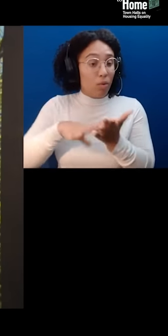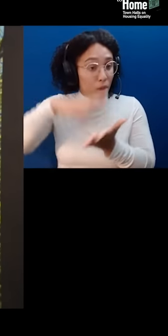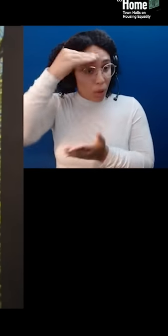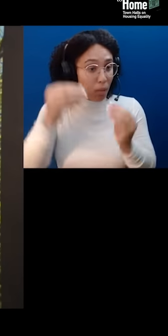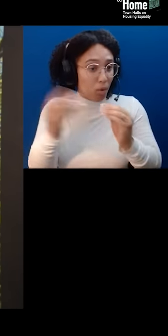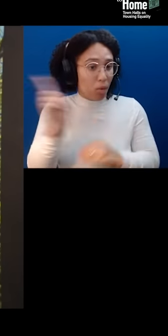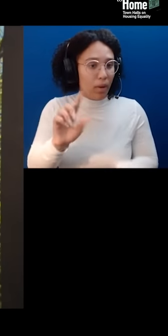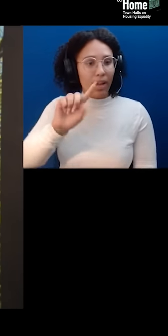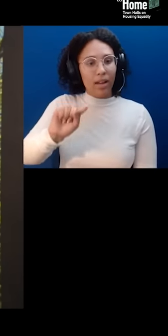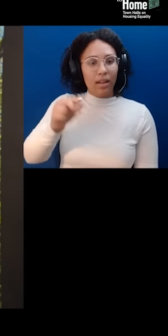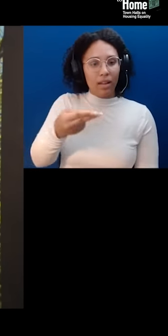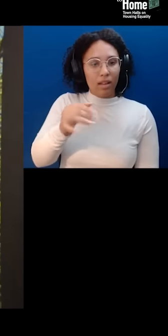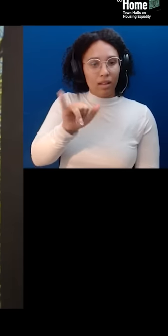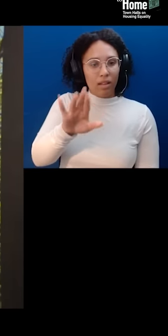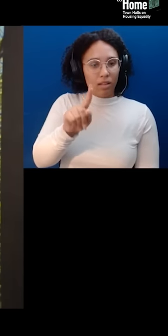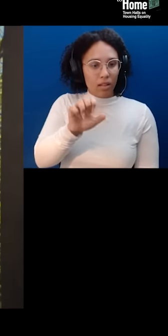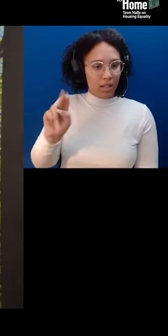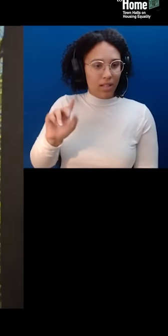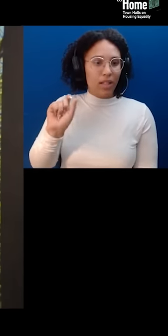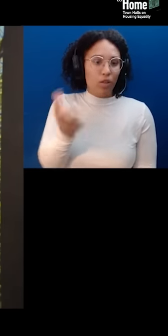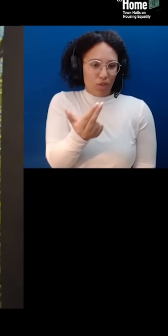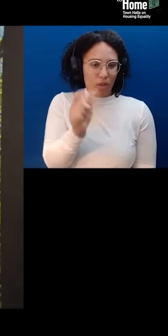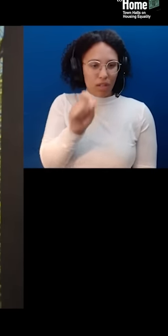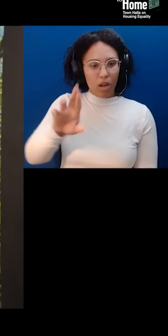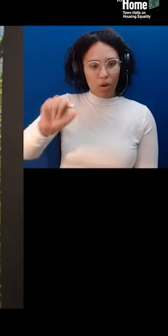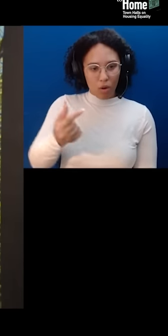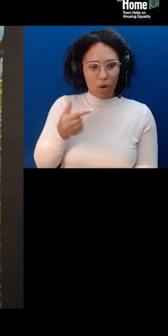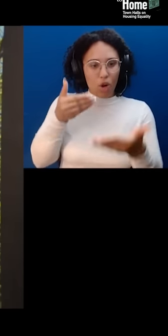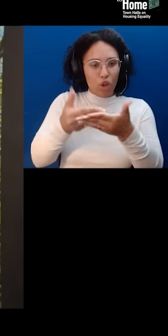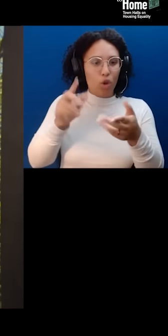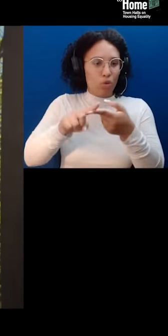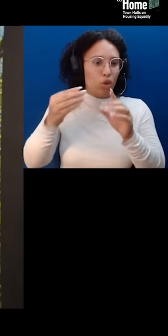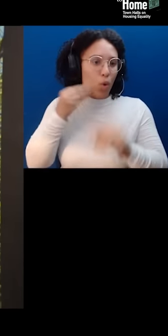Tonight's program, THE ROOTS RUN DEEP: A Town Hall about Culture and Displacement